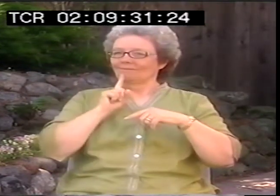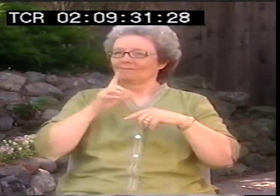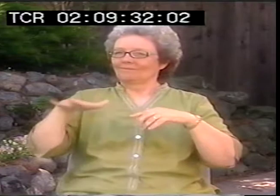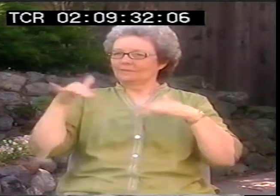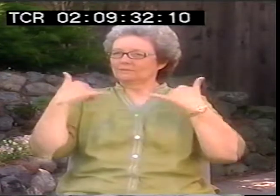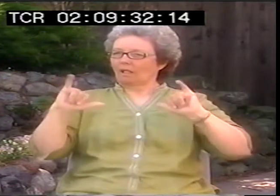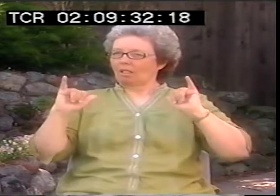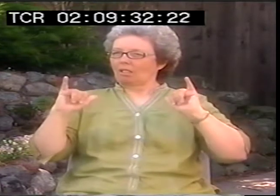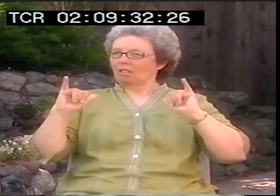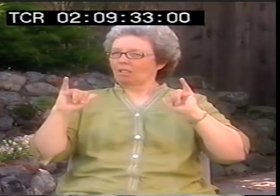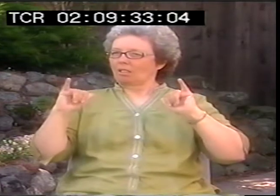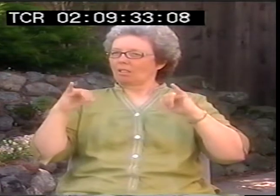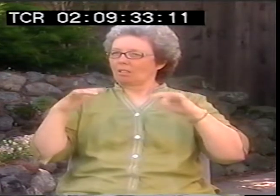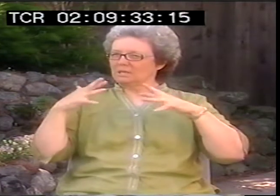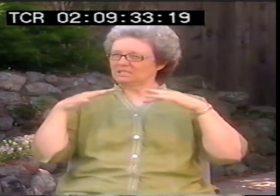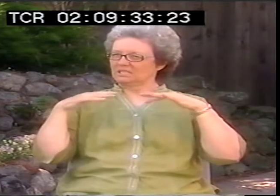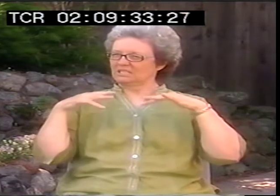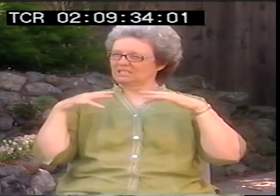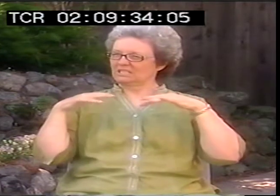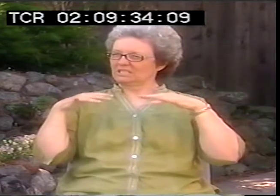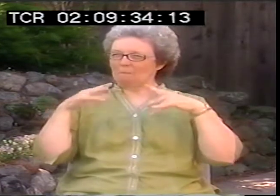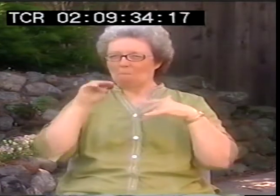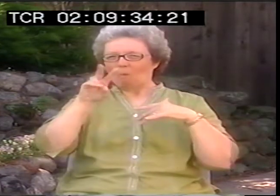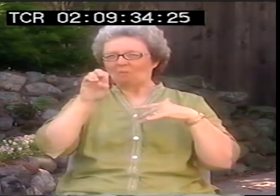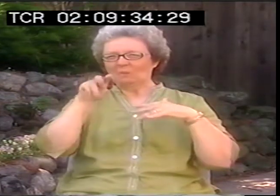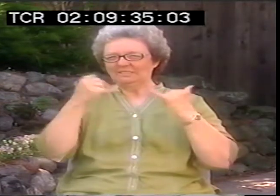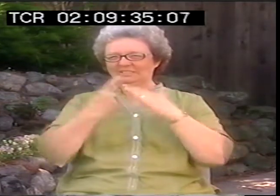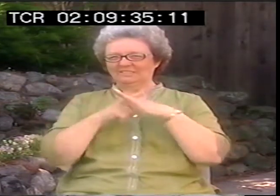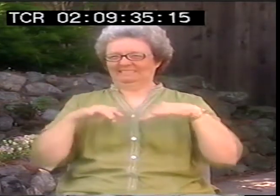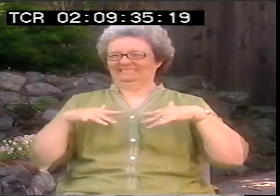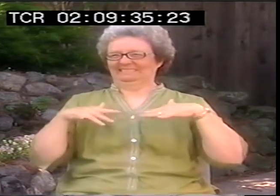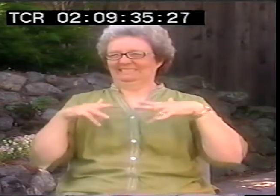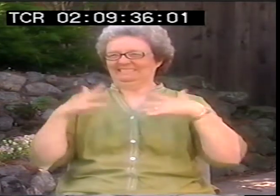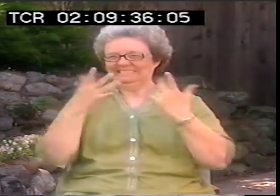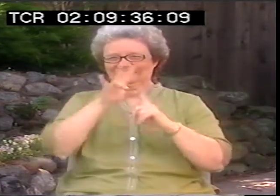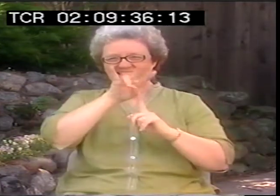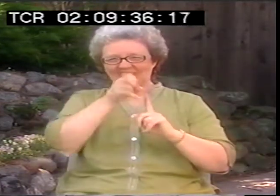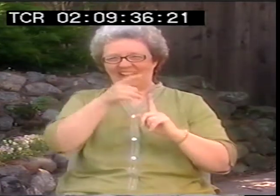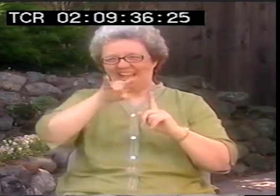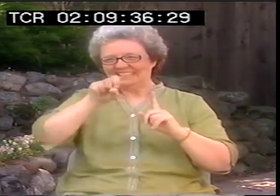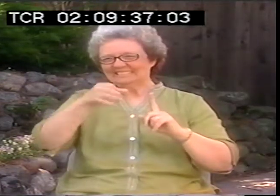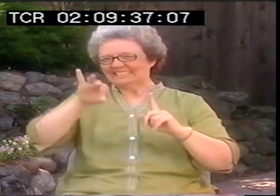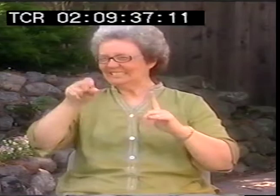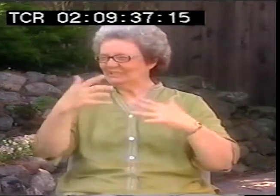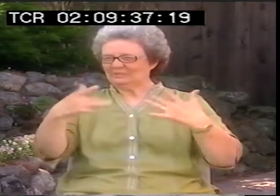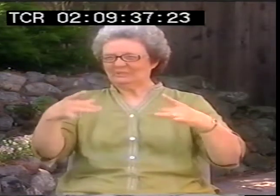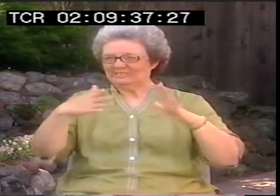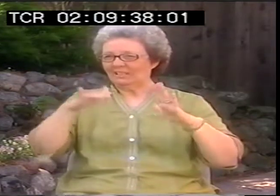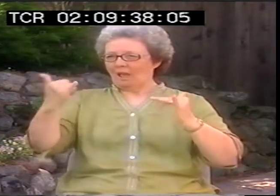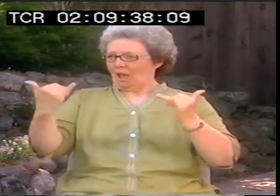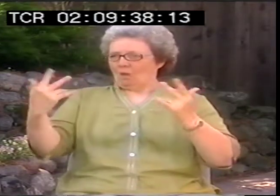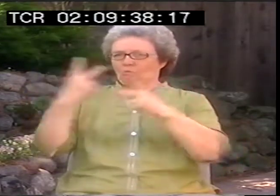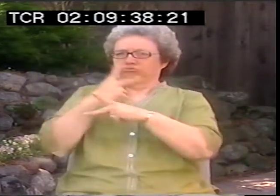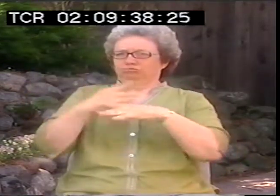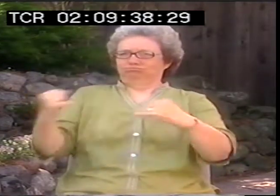But there's still so much going on in the deaf community. There's a lot of movement from the '70s and '80s. And there's a lot of negativity sometimes.